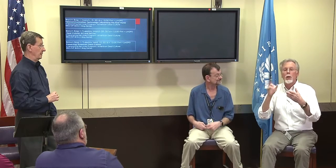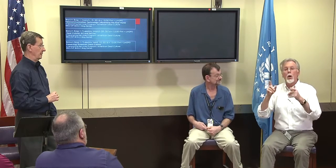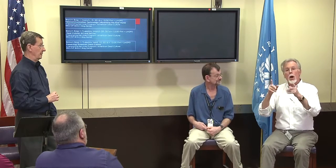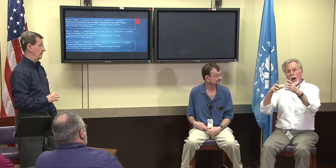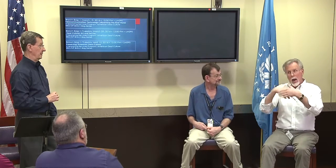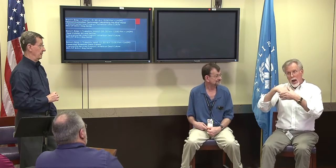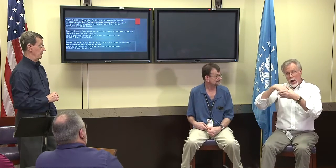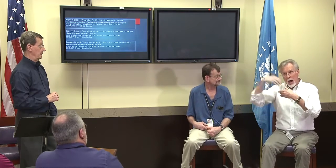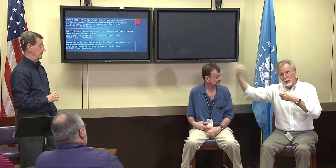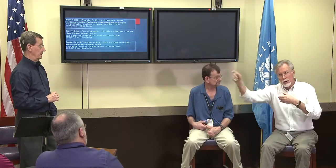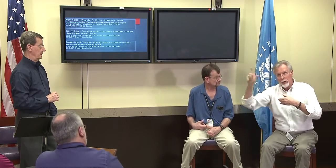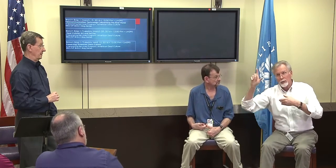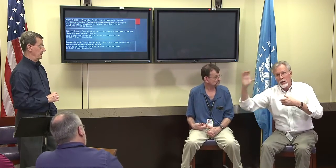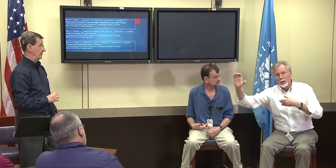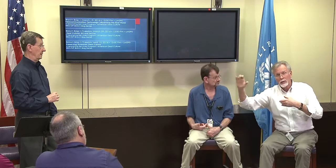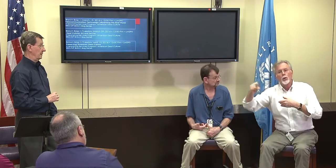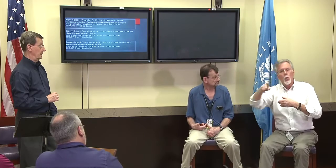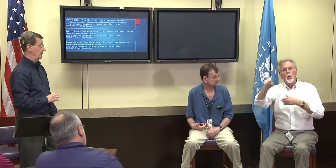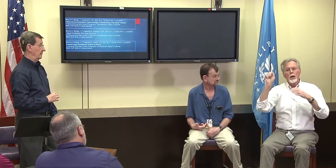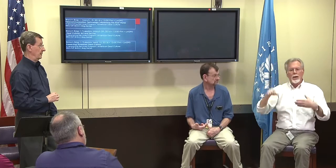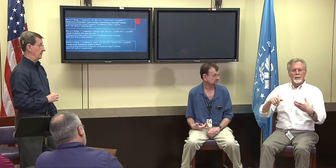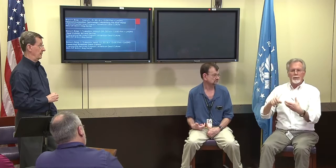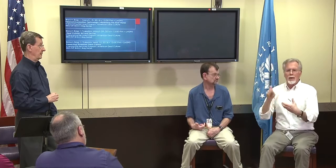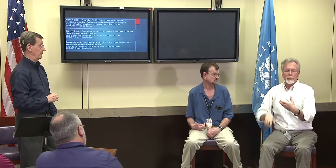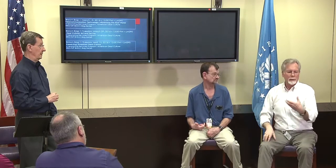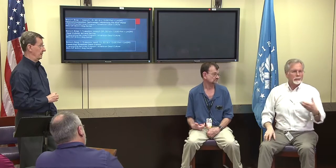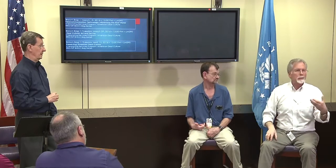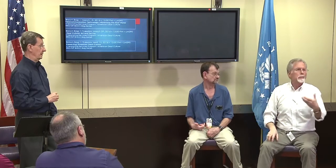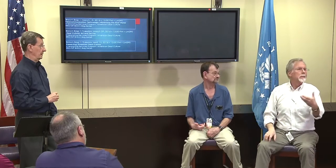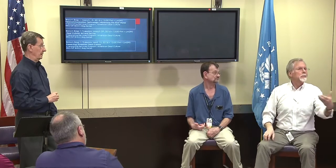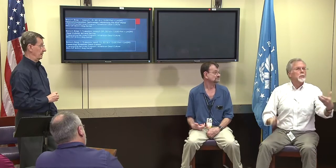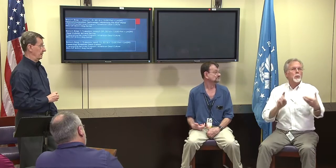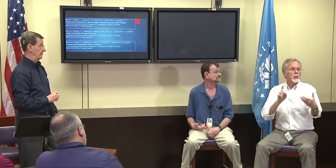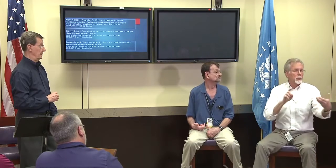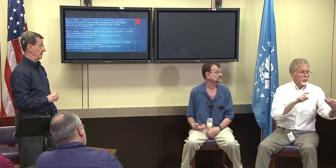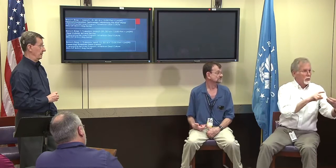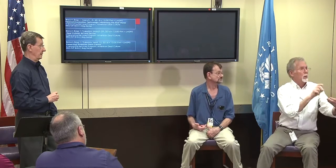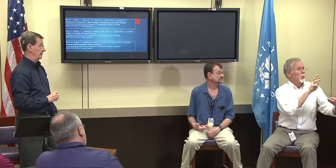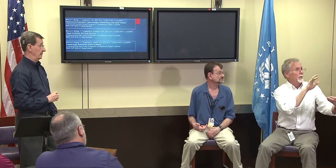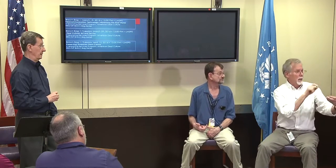So when you're outside of the Library, you get a signal